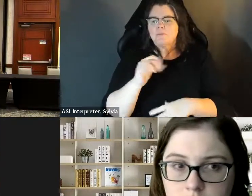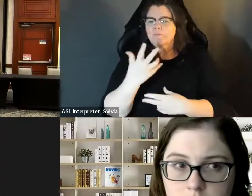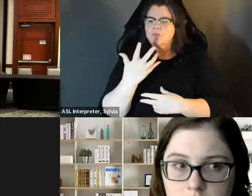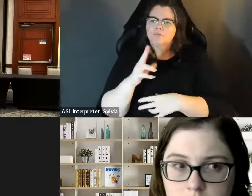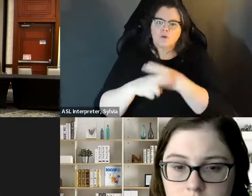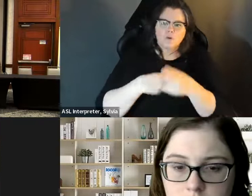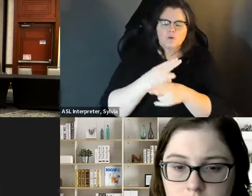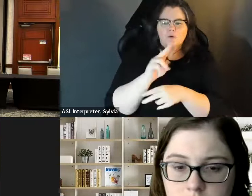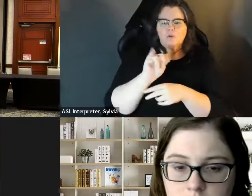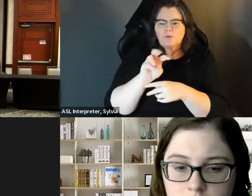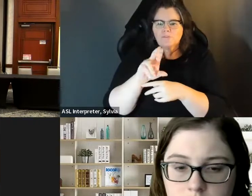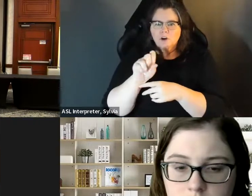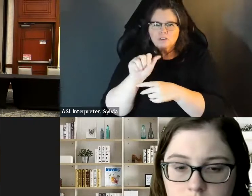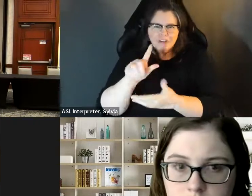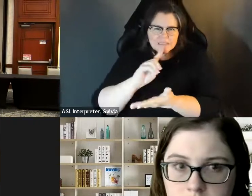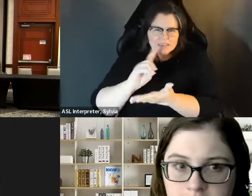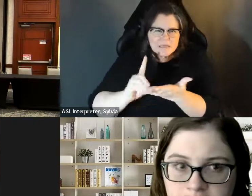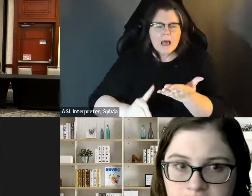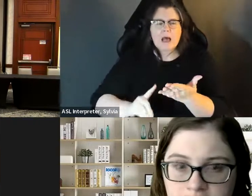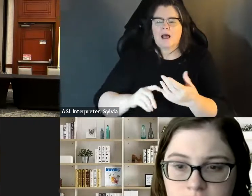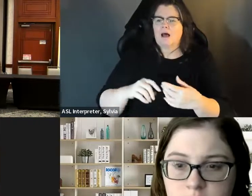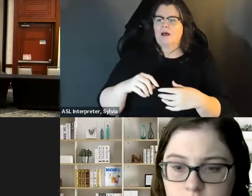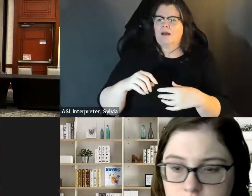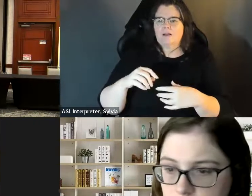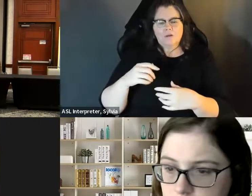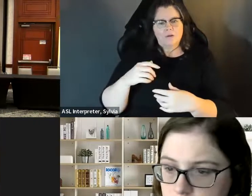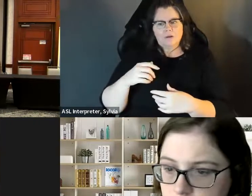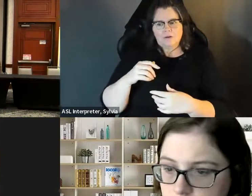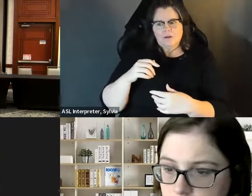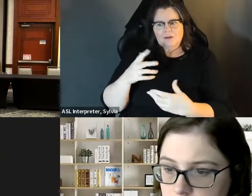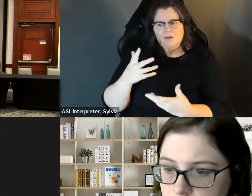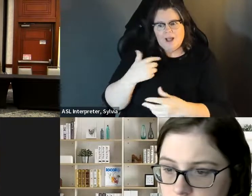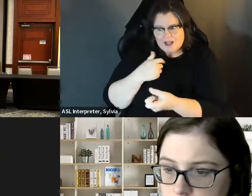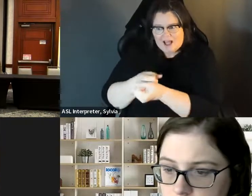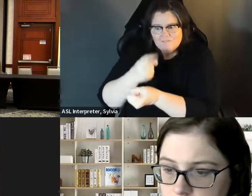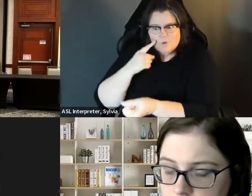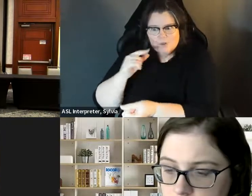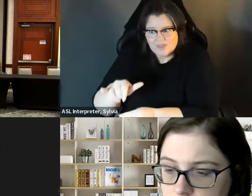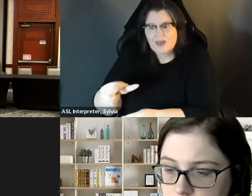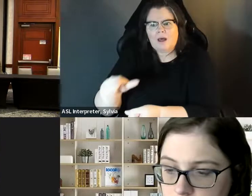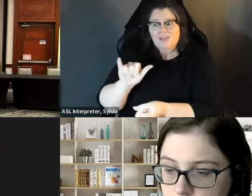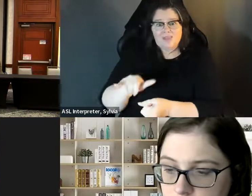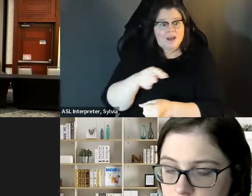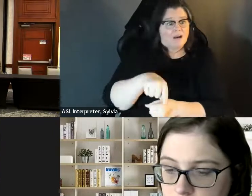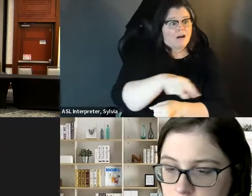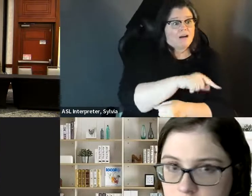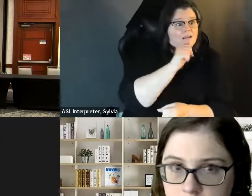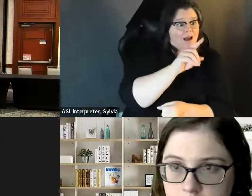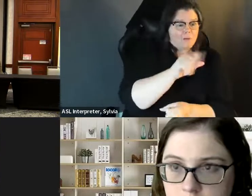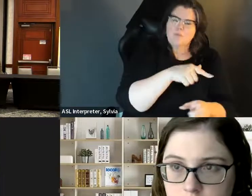Look, we are advocates for people with disabilities and everybody, because if we talk about universal design, and how things are built, how things are designed. things are built, how things are designed, we are designing it for everybody and that disabled community is a